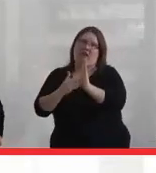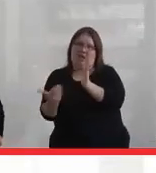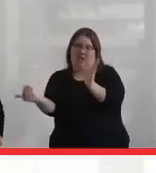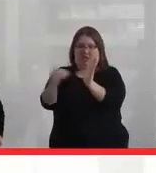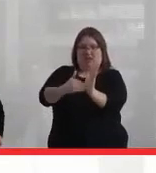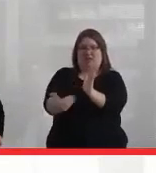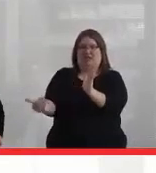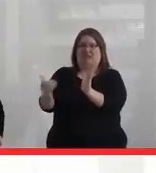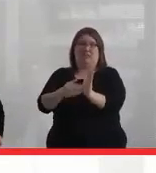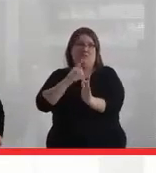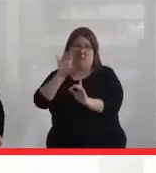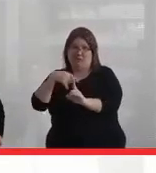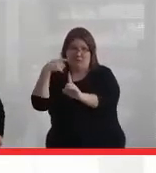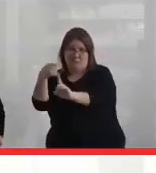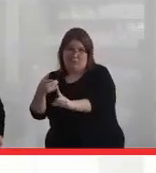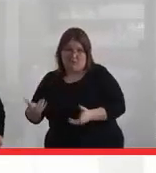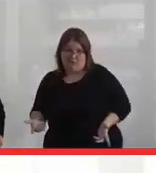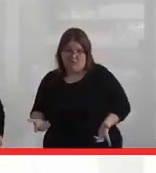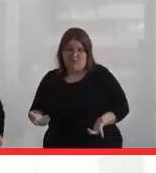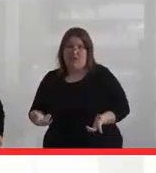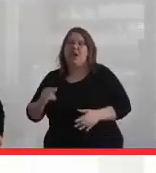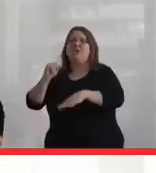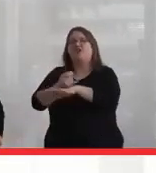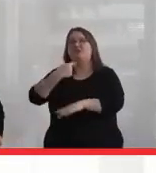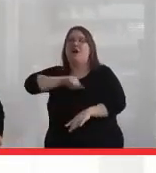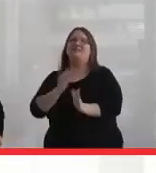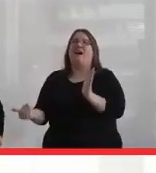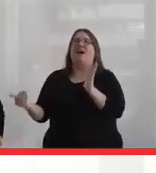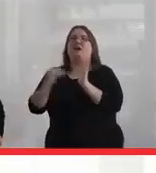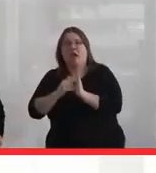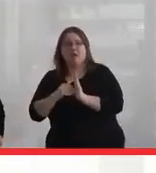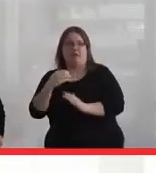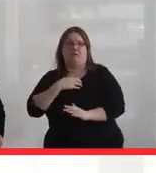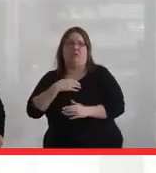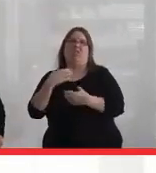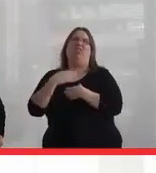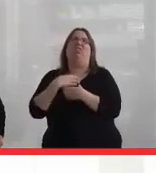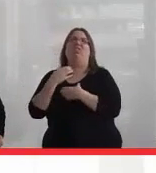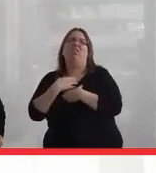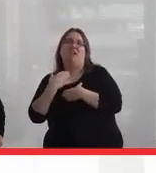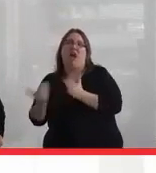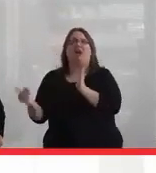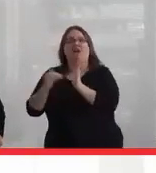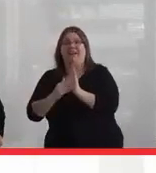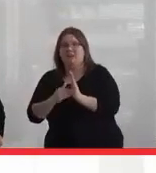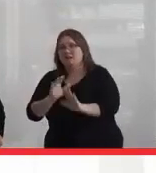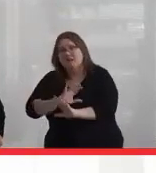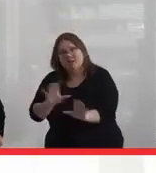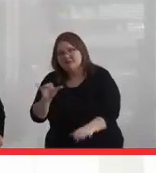And that's what it comes down to. It's just us, again, complaining, whining. But it's not.